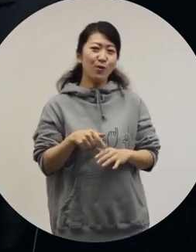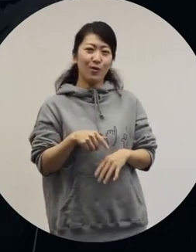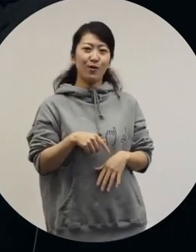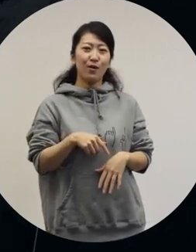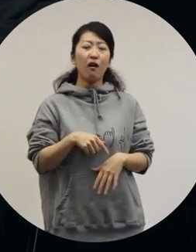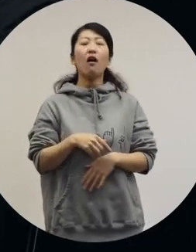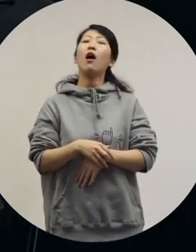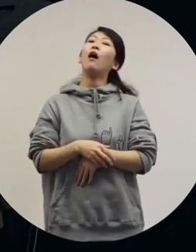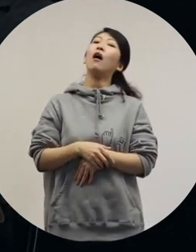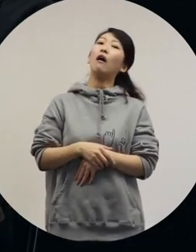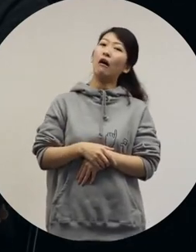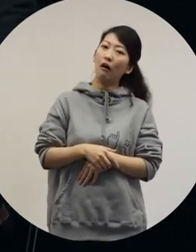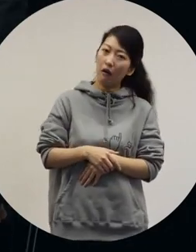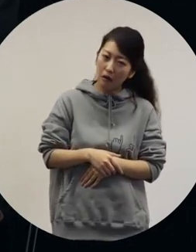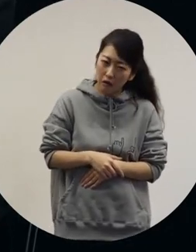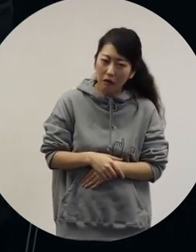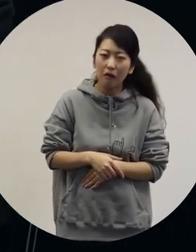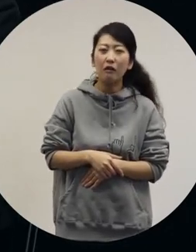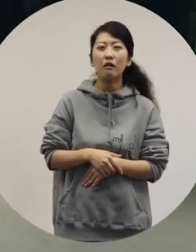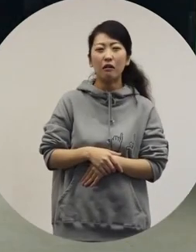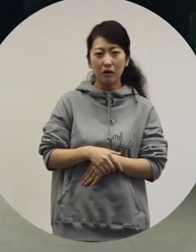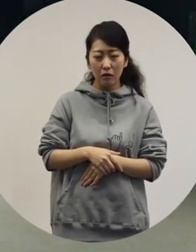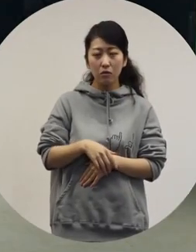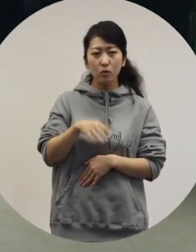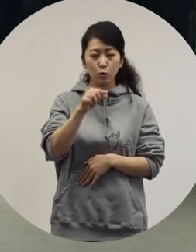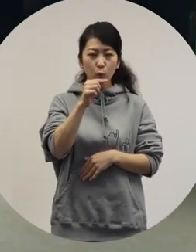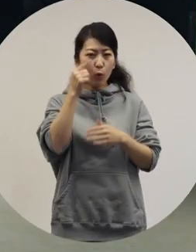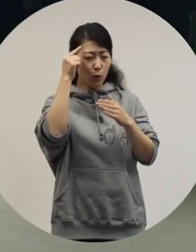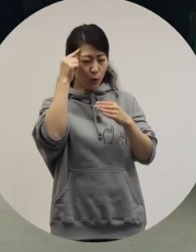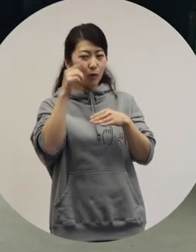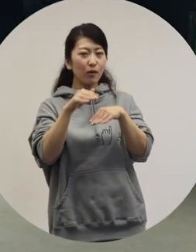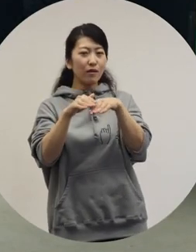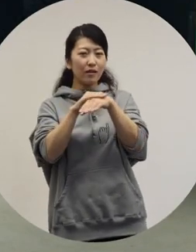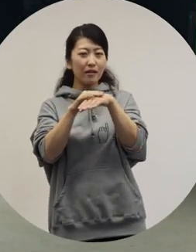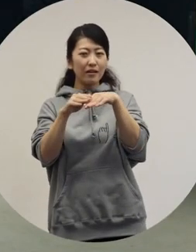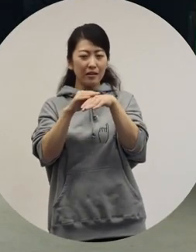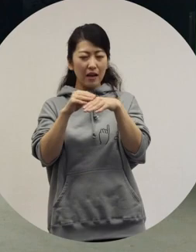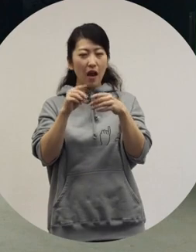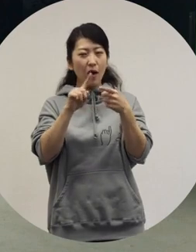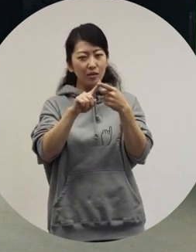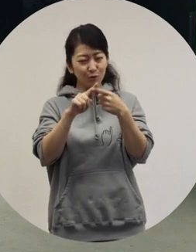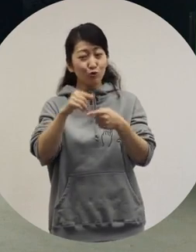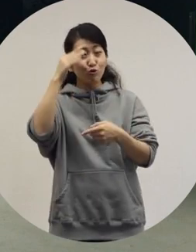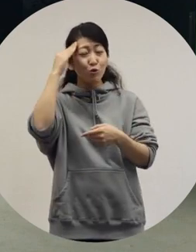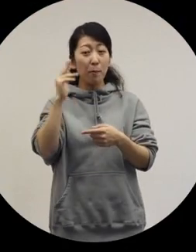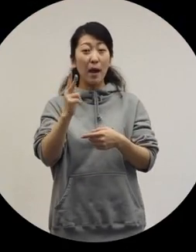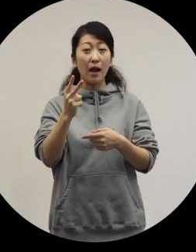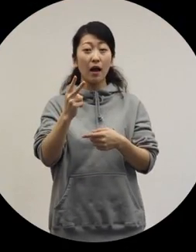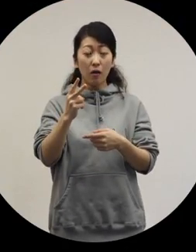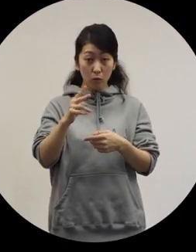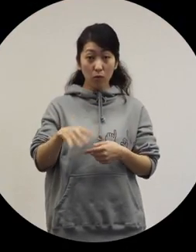Oh I see. [Ryuchell] To match my natural hair color, I dyed it black. Then people say